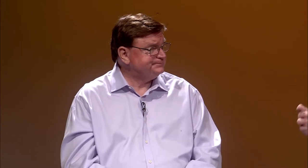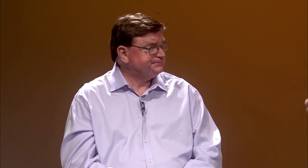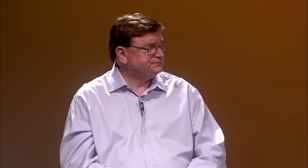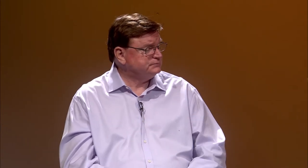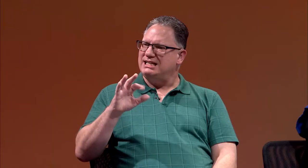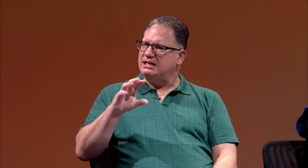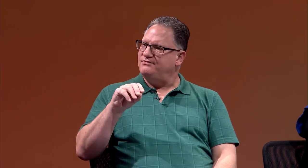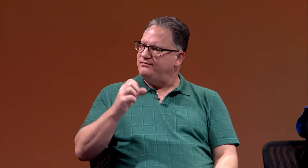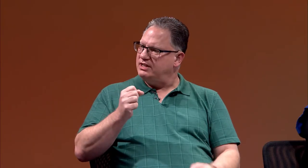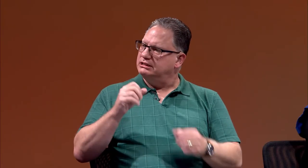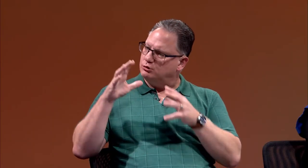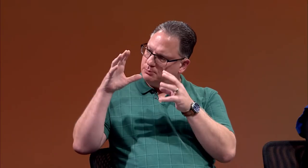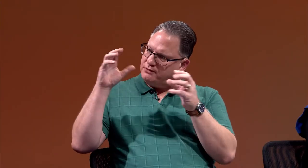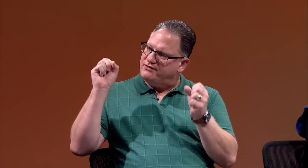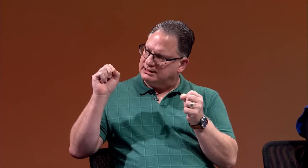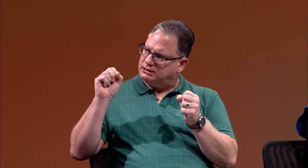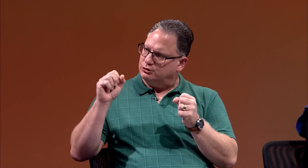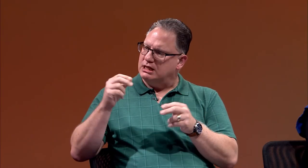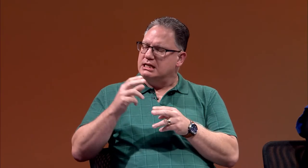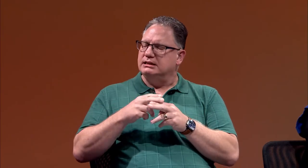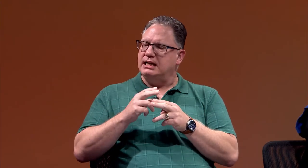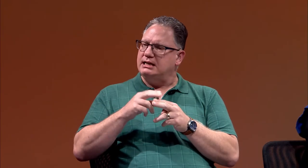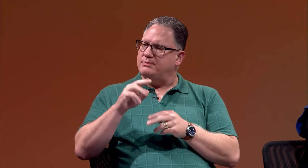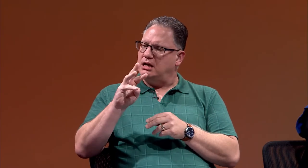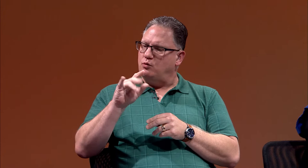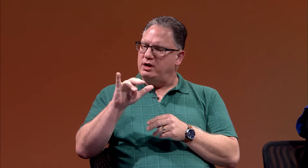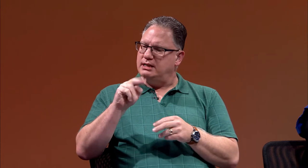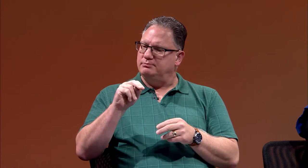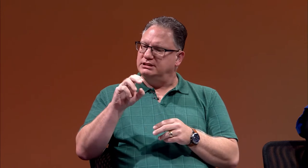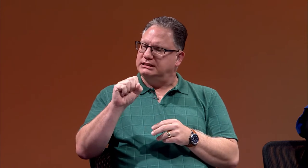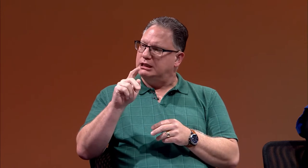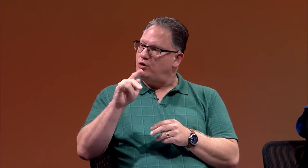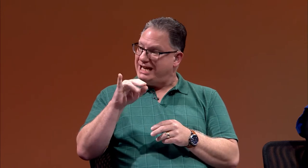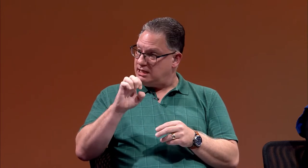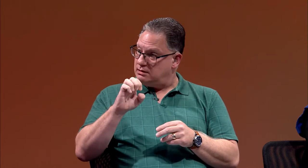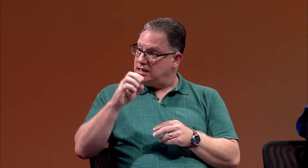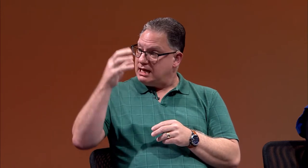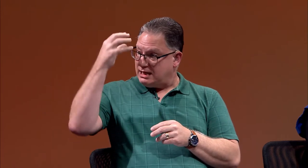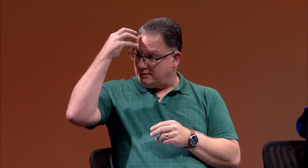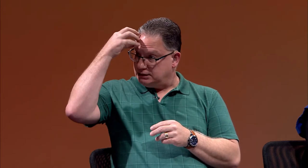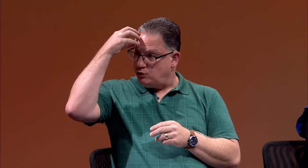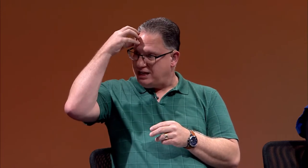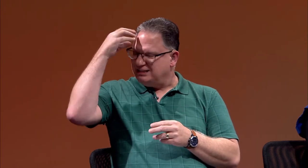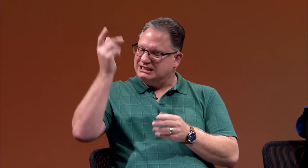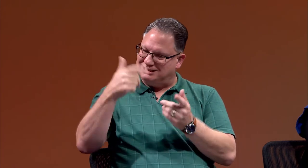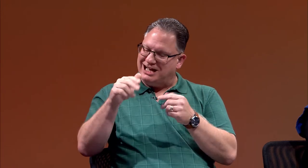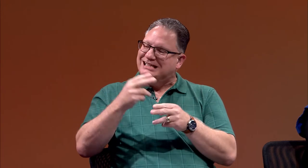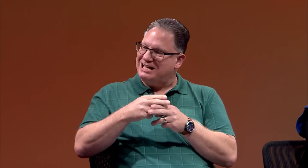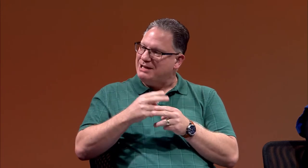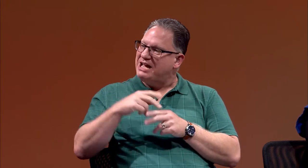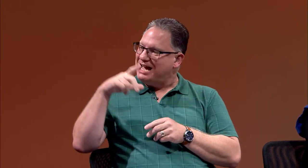Well in the 1950s there was a professor named William Stokoe, Stokoe is his sign name,